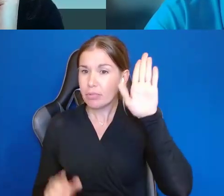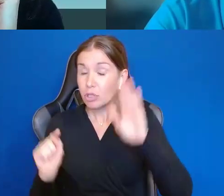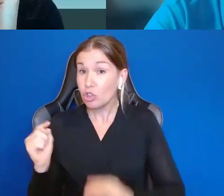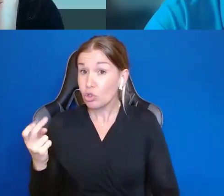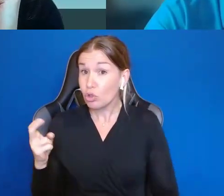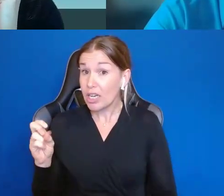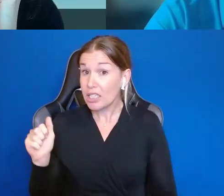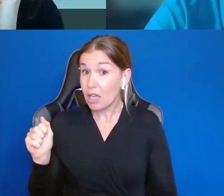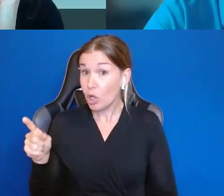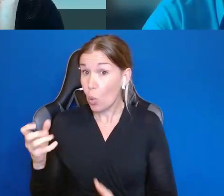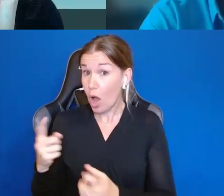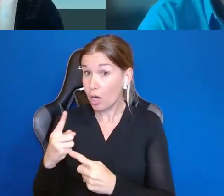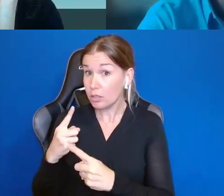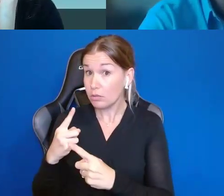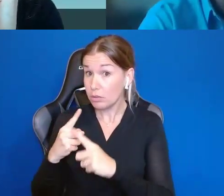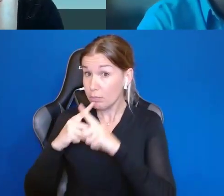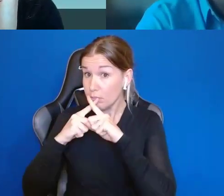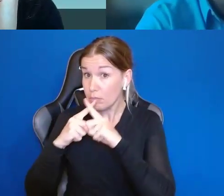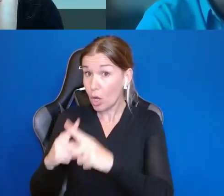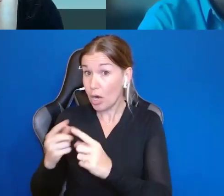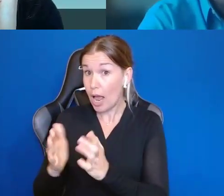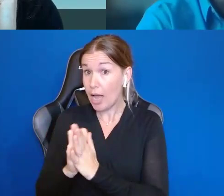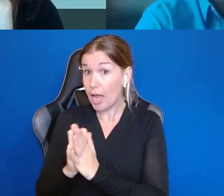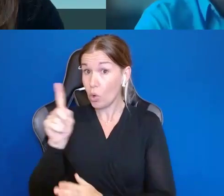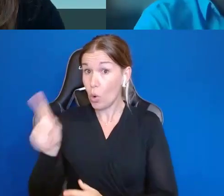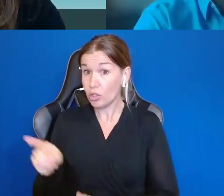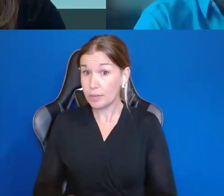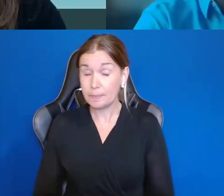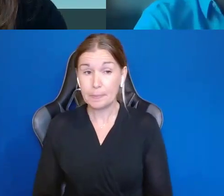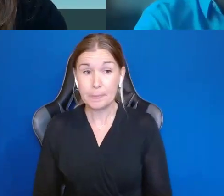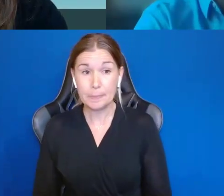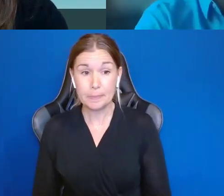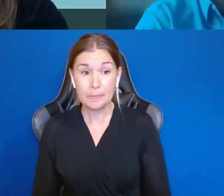mute and ask your question? I see you have your hand raised. Or if you need to be using ASL,